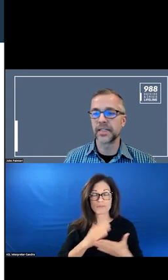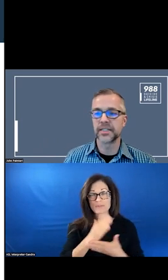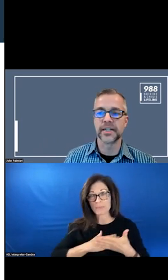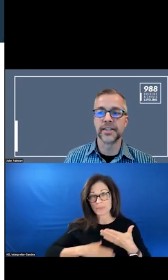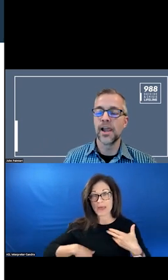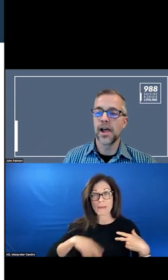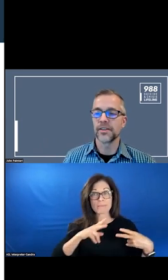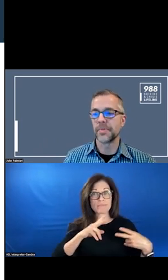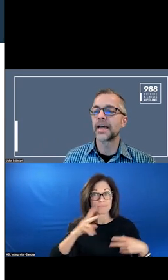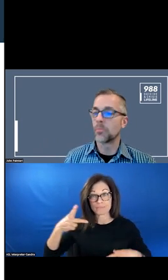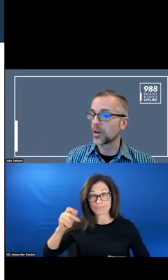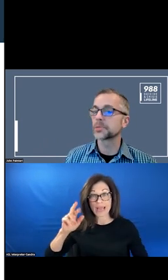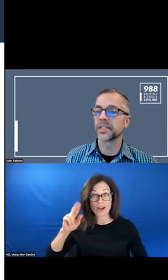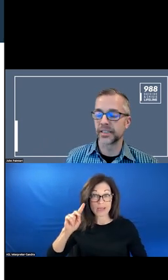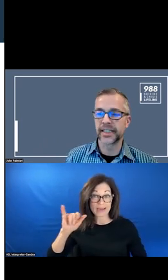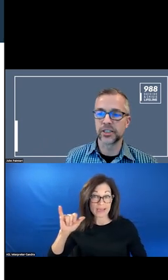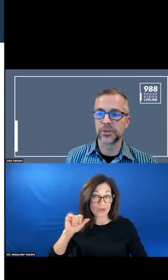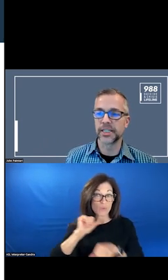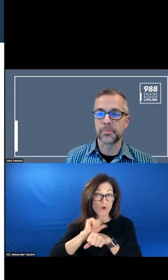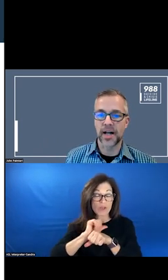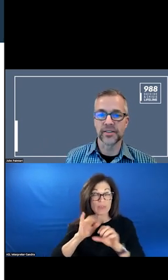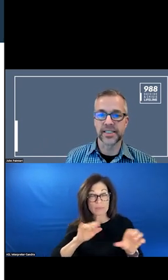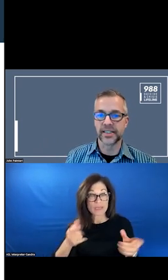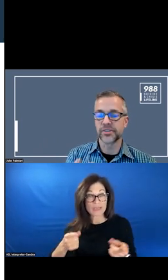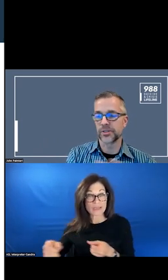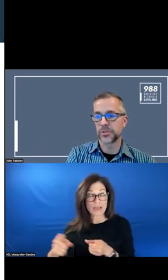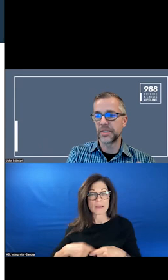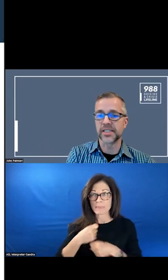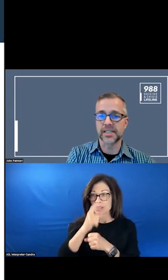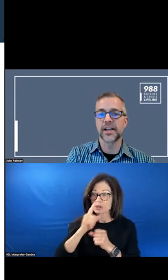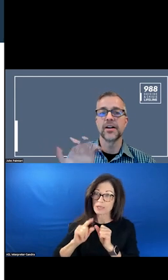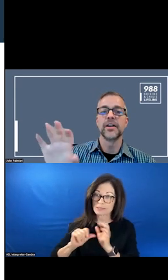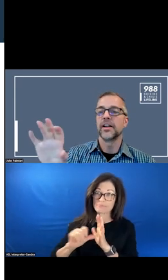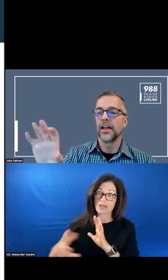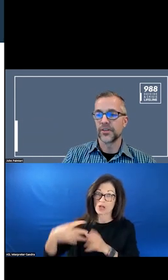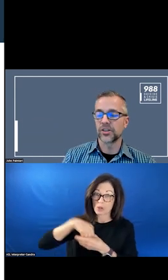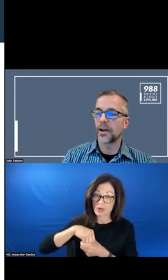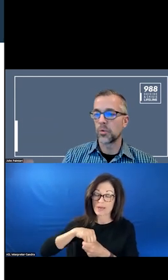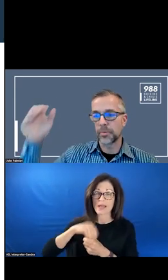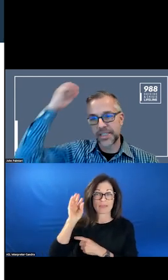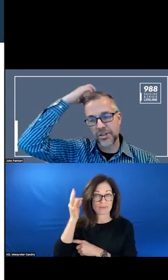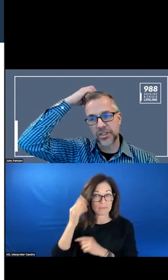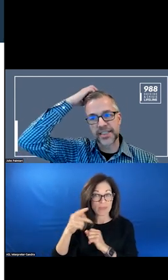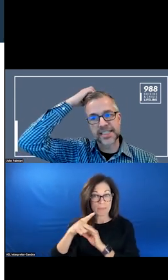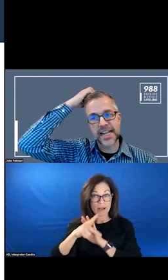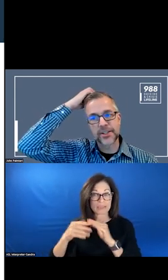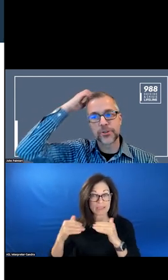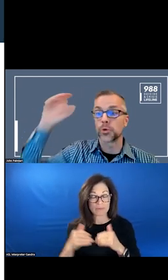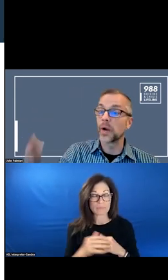IS BEING DONE TO MAKE IT MORE EXPLICIT IN THE POLICY LEVEL. THERE IS A LOT OF WORK THERE. POTENTIALLY WITH THE STANDARDS OR